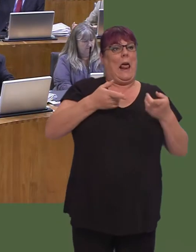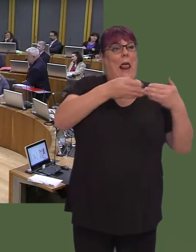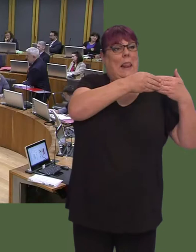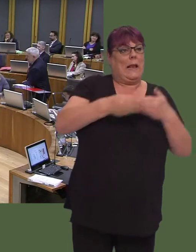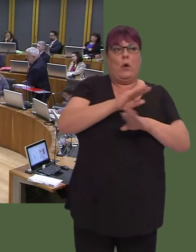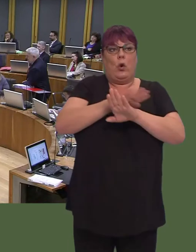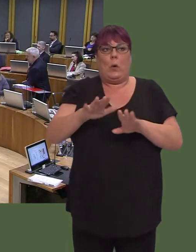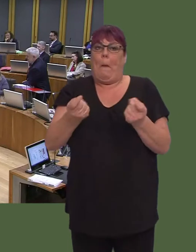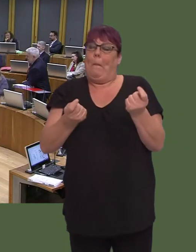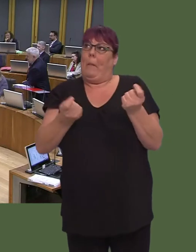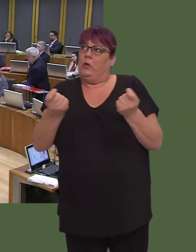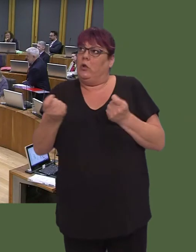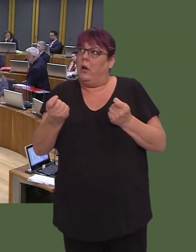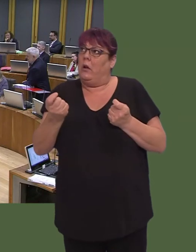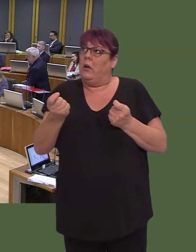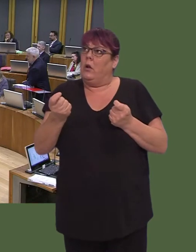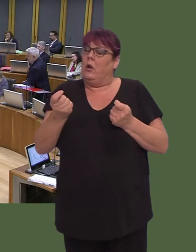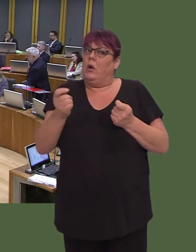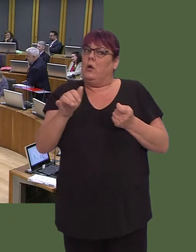finance Minister or you that he has in mind?